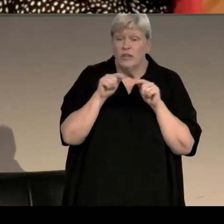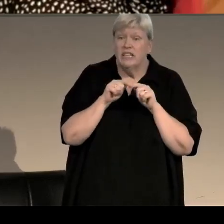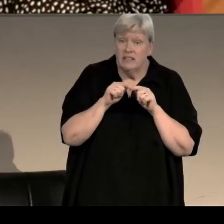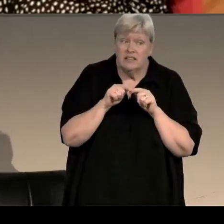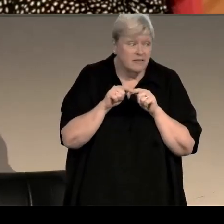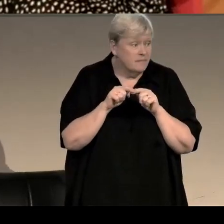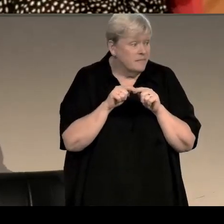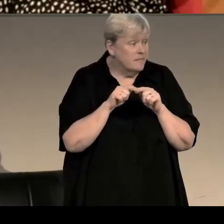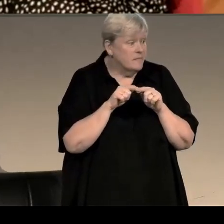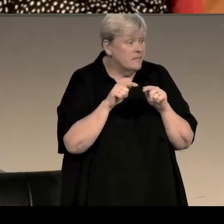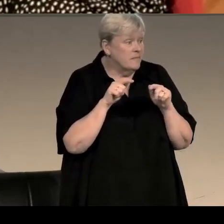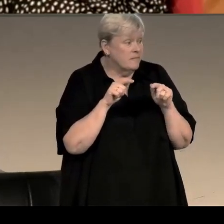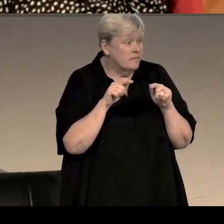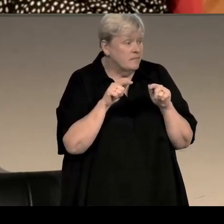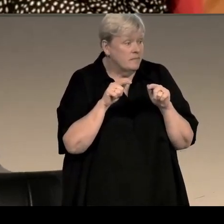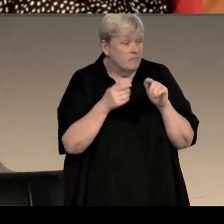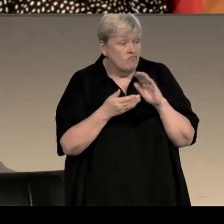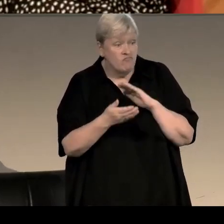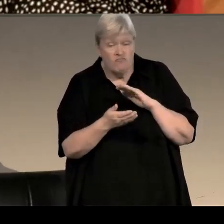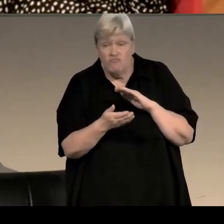and underneath the little screen bit of your screen, I guess,